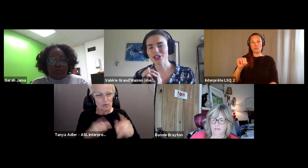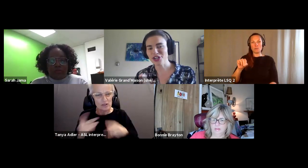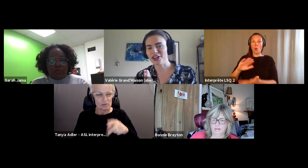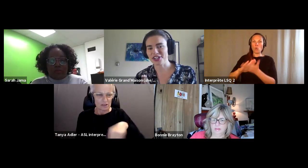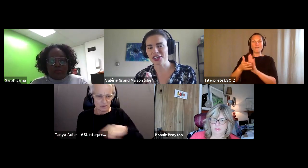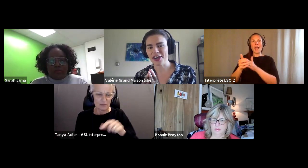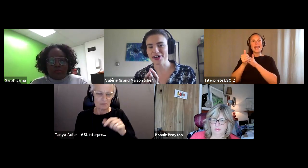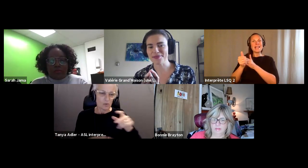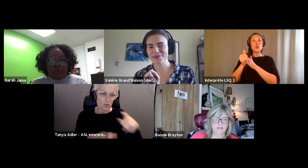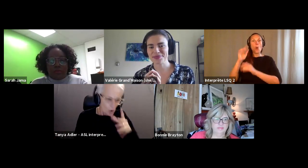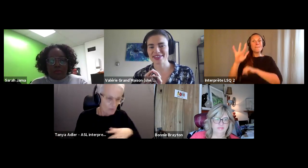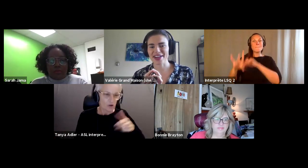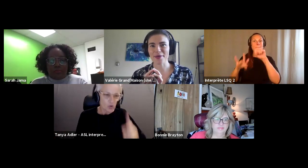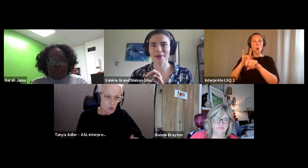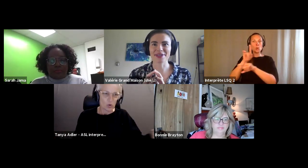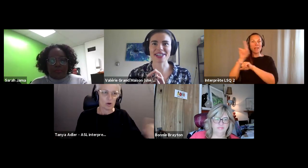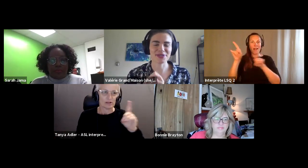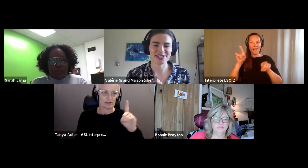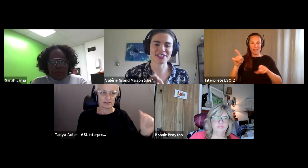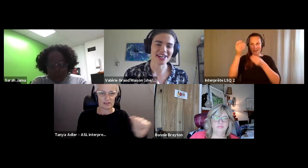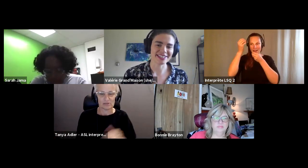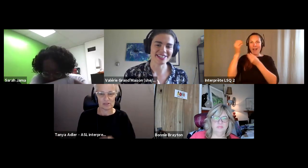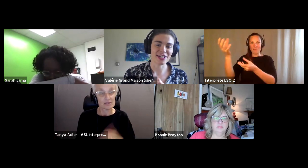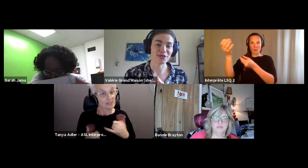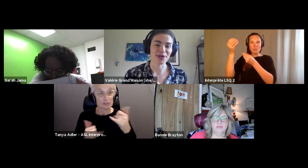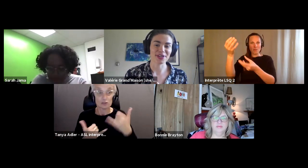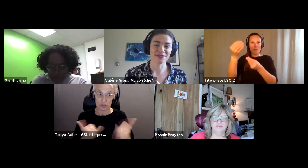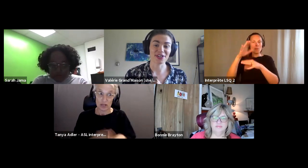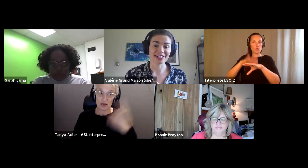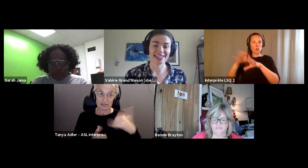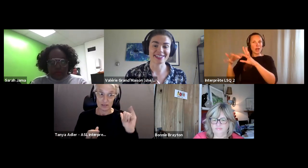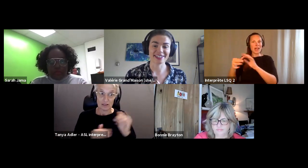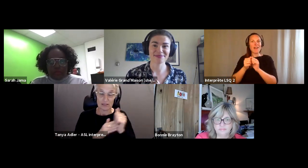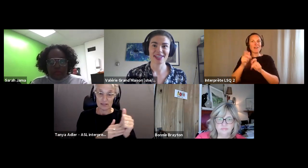Valérie Grand’Maison (she/elle): I want to talk. Valérie Grand’Maison (she/elle): About intersection ality in the work of though in Canada.